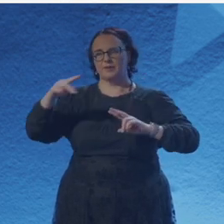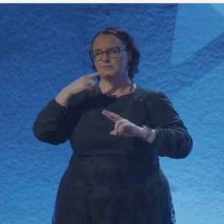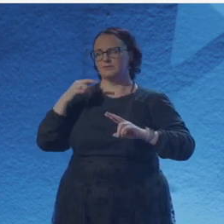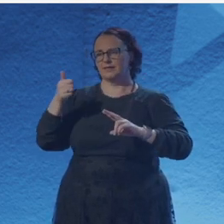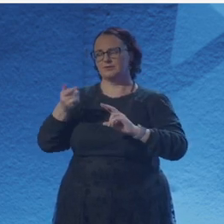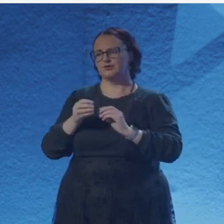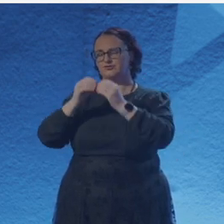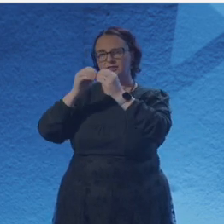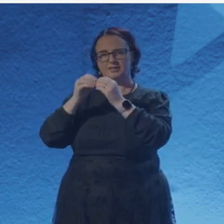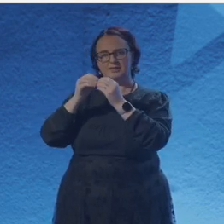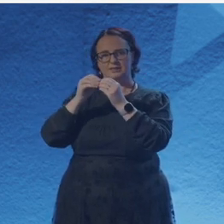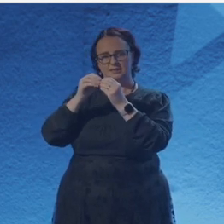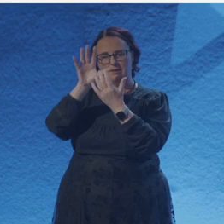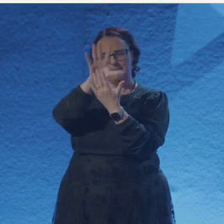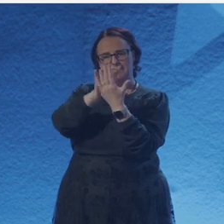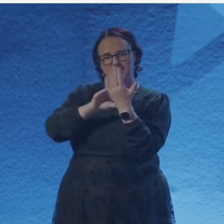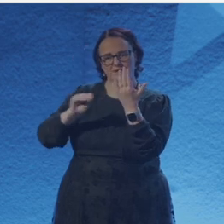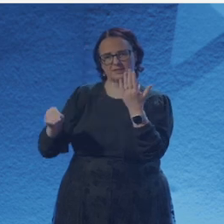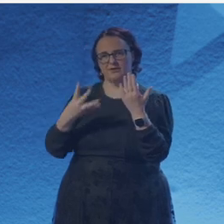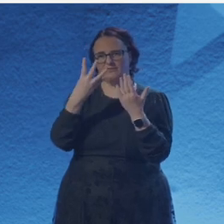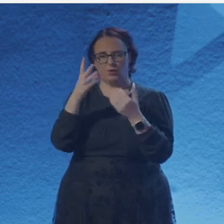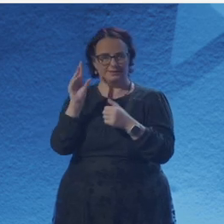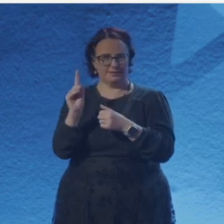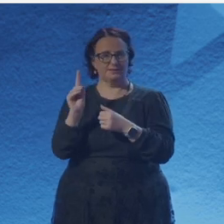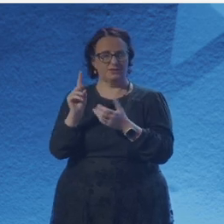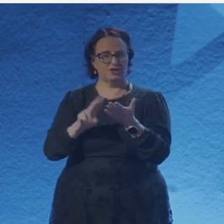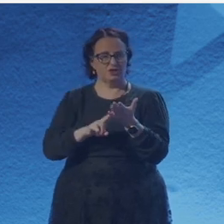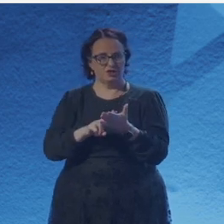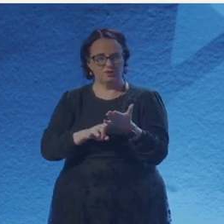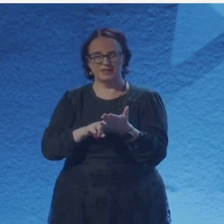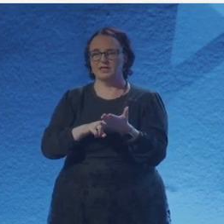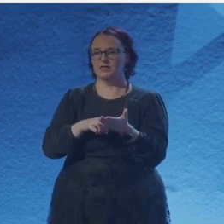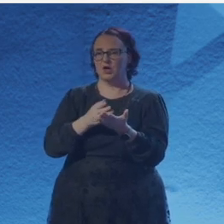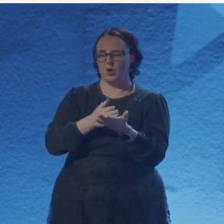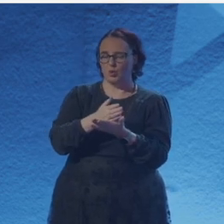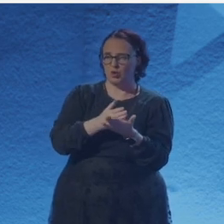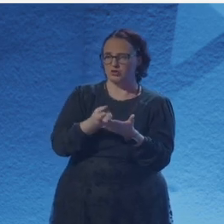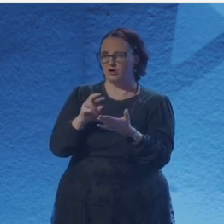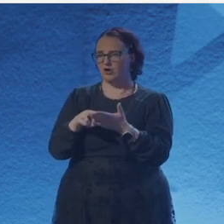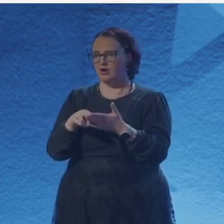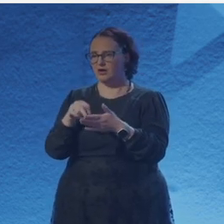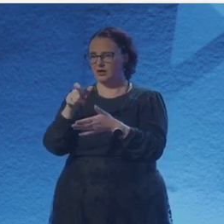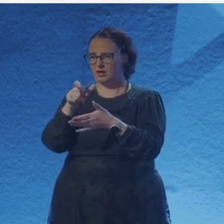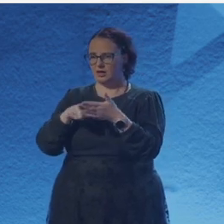and she had a remarkable ability to visualise the geometry of four dimensions, and which is really difficult for most people